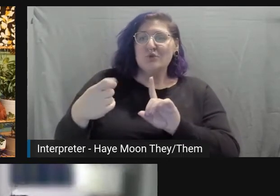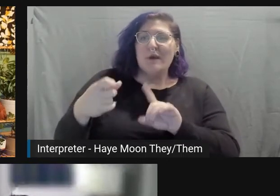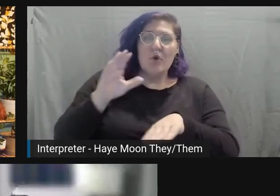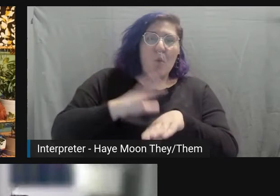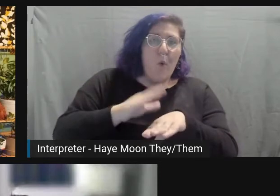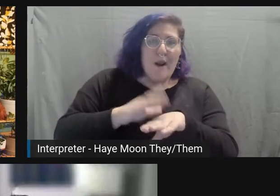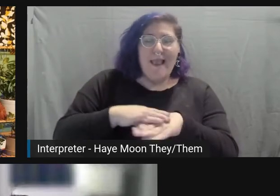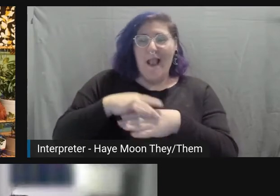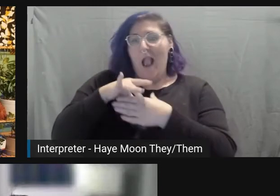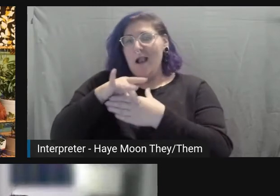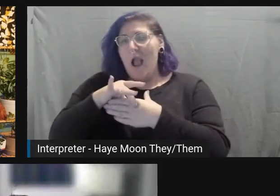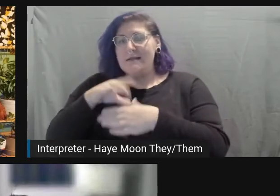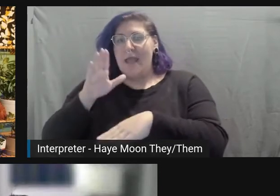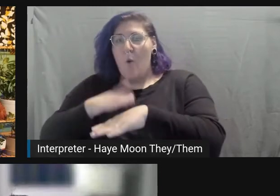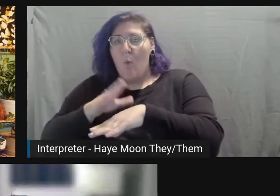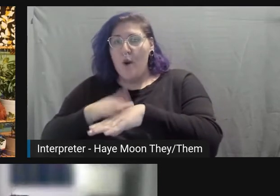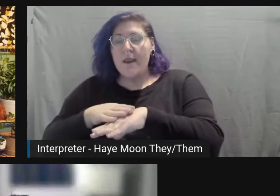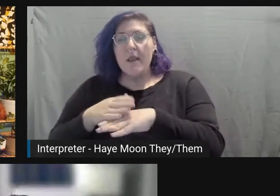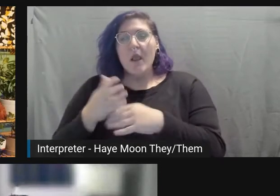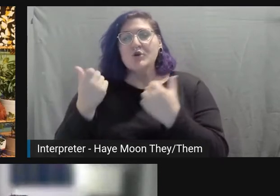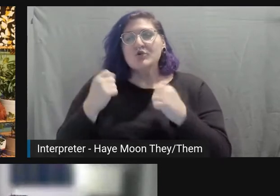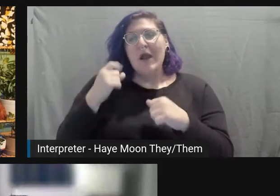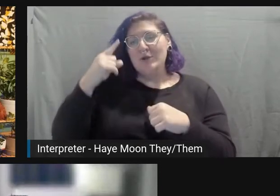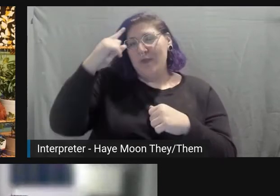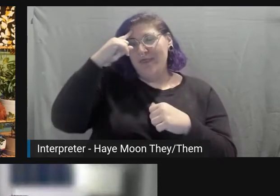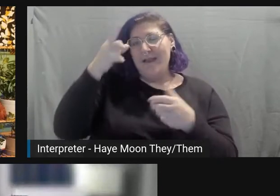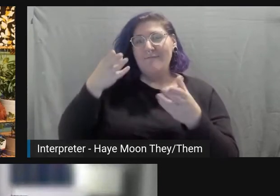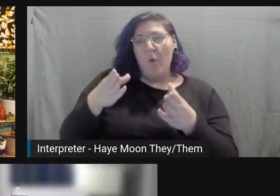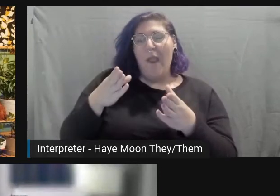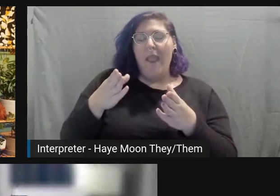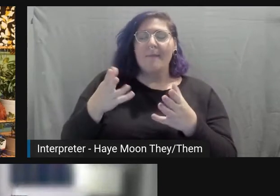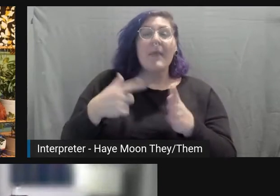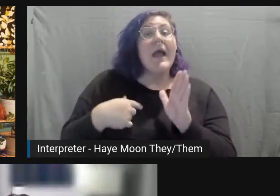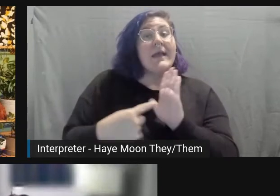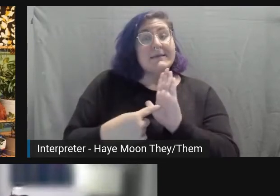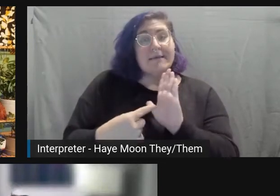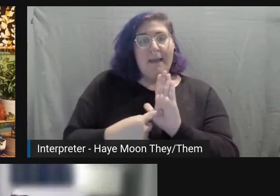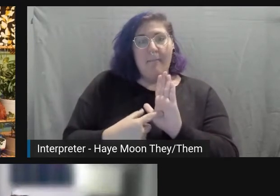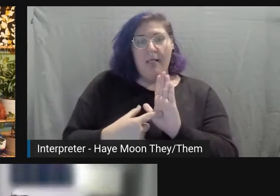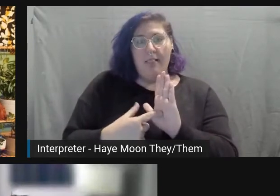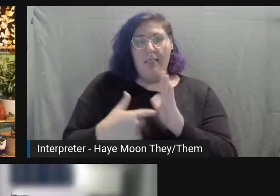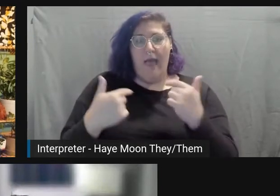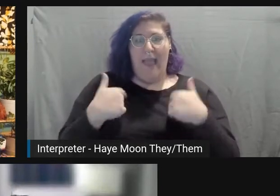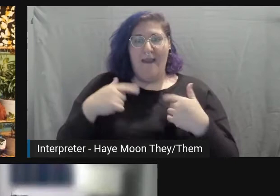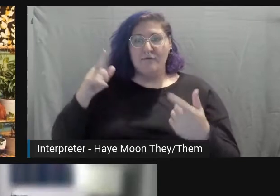that you can protect folks. I'll give you an example. I have to change positions people, so my head's going to be up